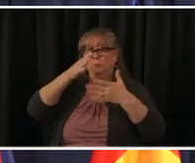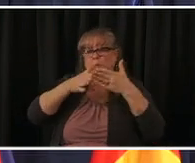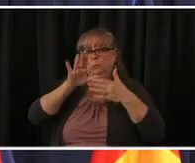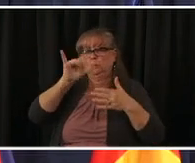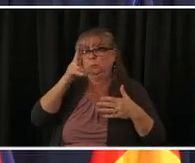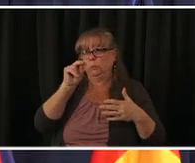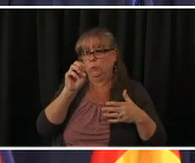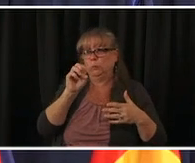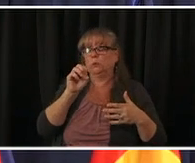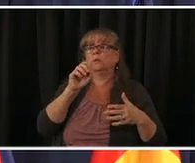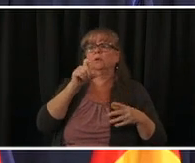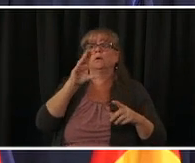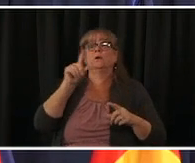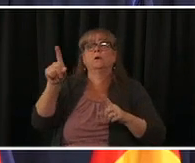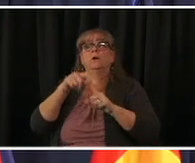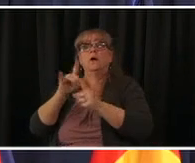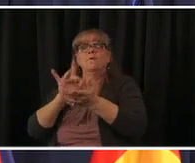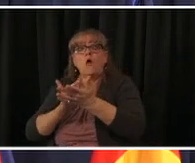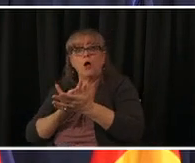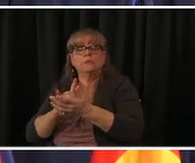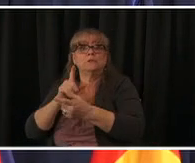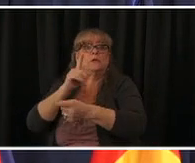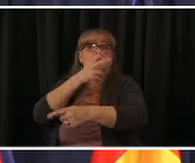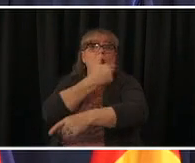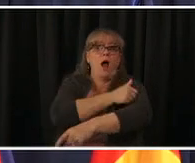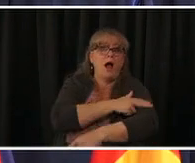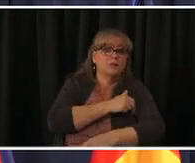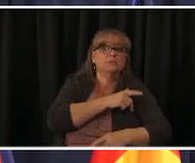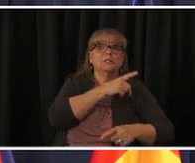all right thank you governor thank you for the happy birthday message thank you happy